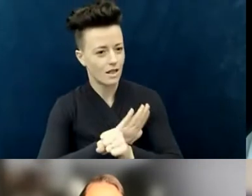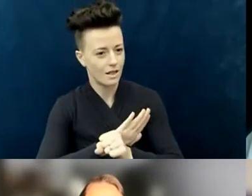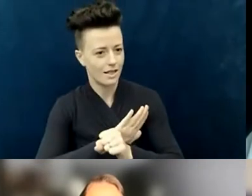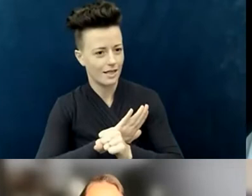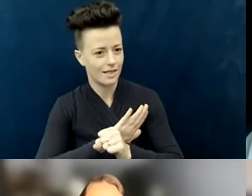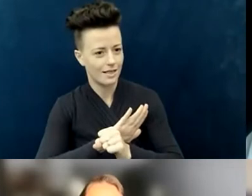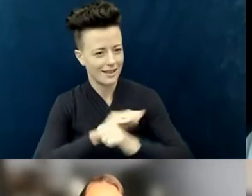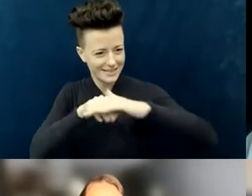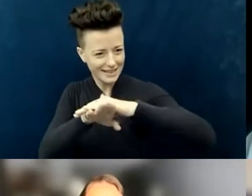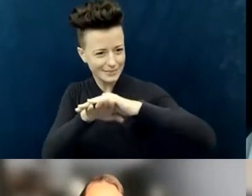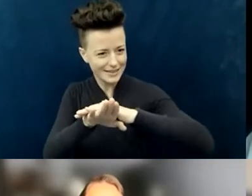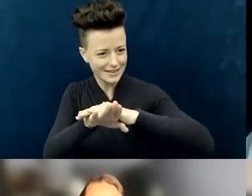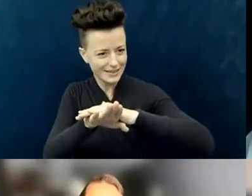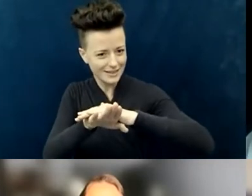beyond the stage as well?